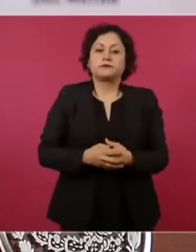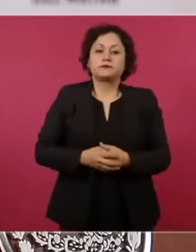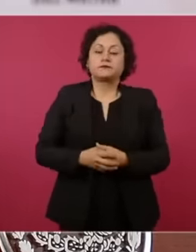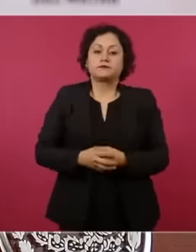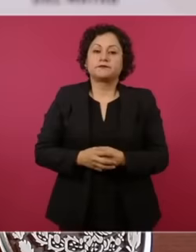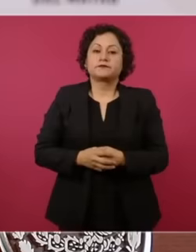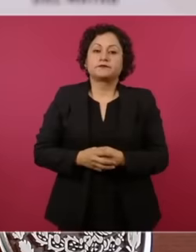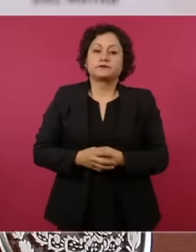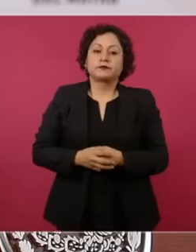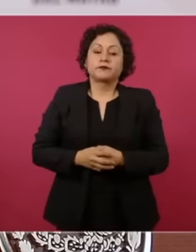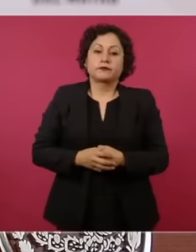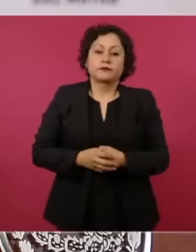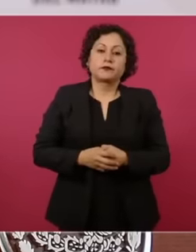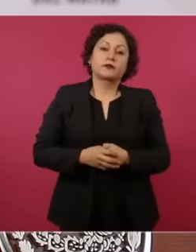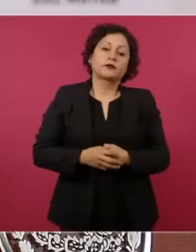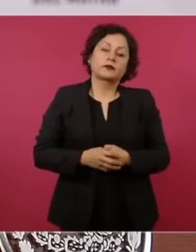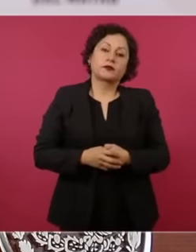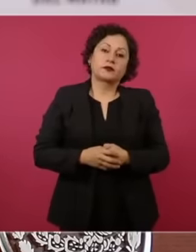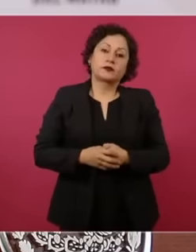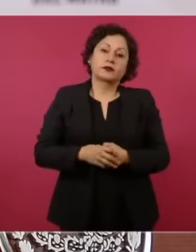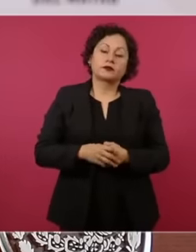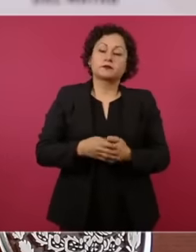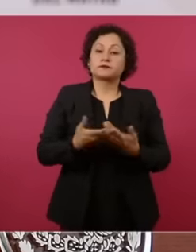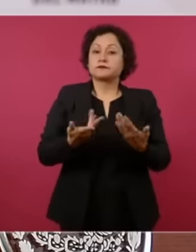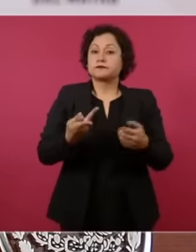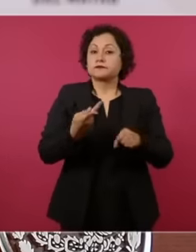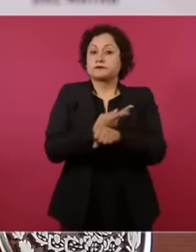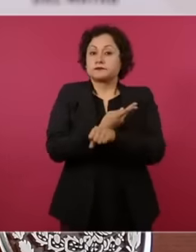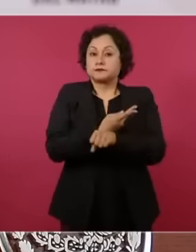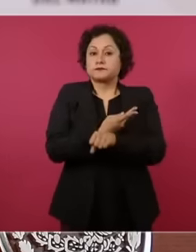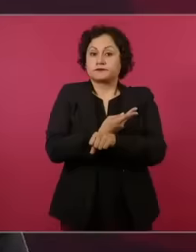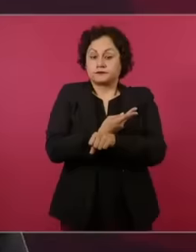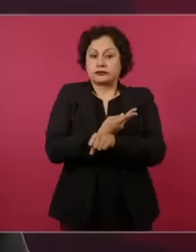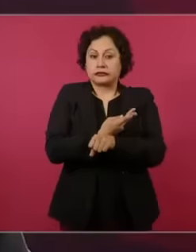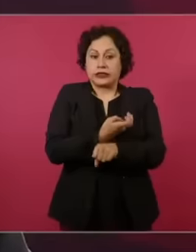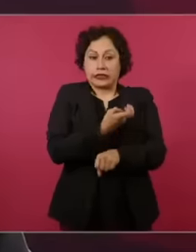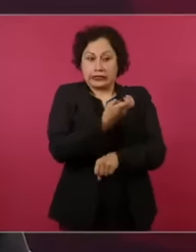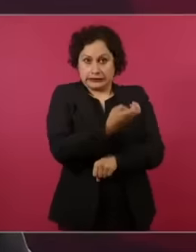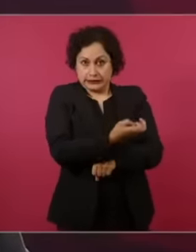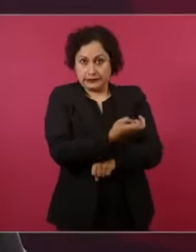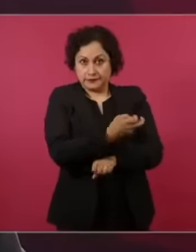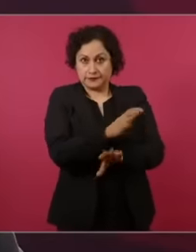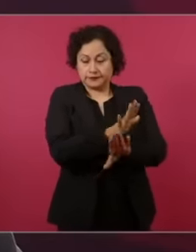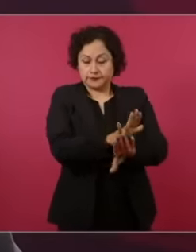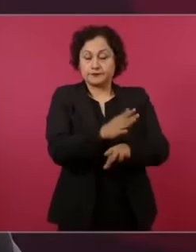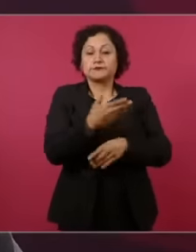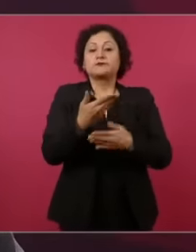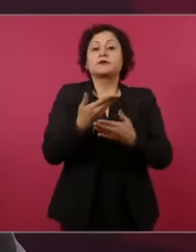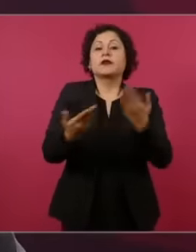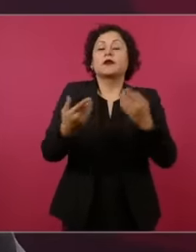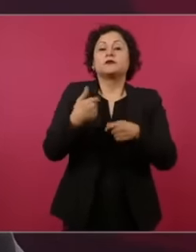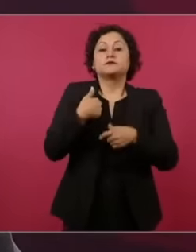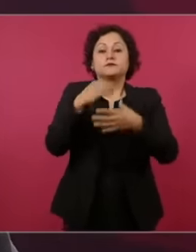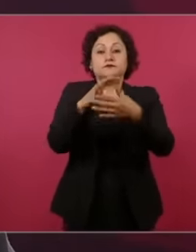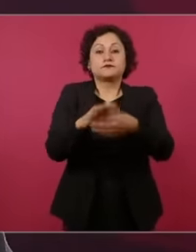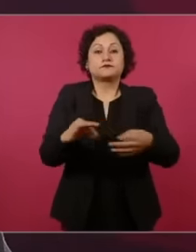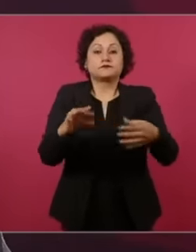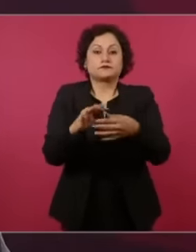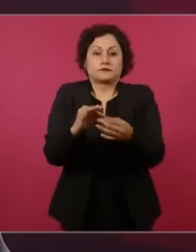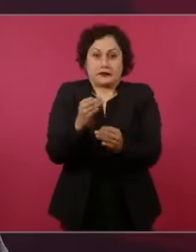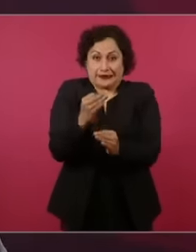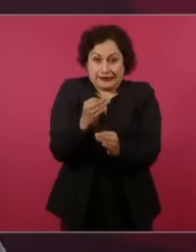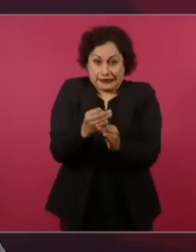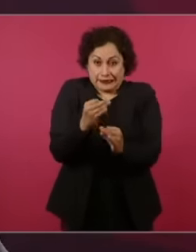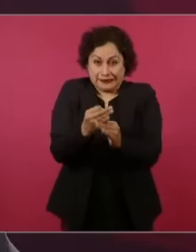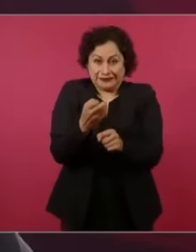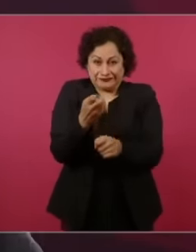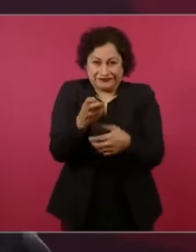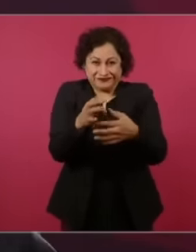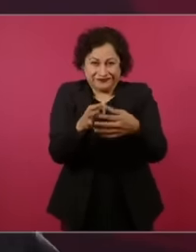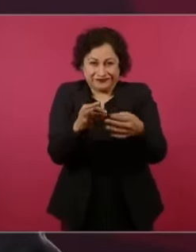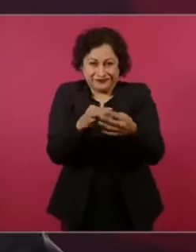things are derived from there, we are not going to talk now in this framework obviously that the wif receives